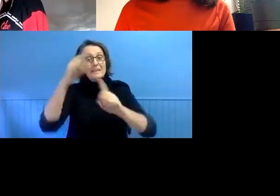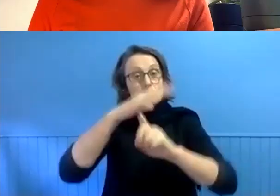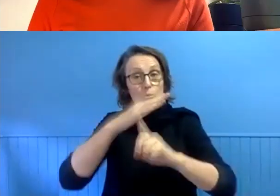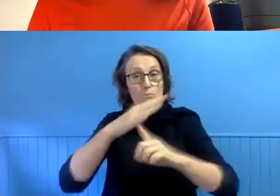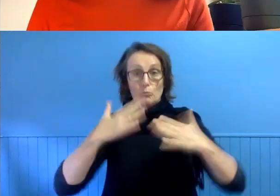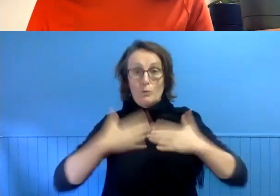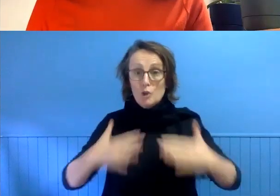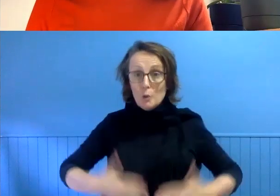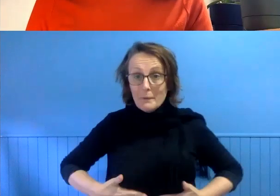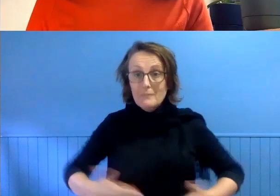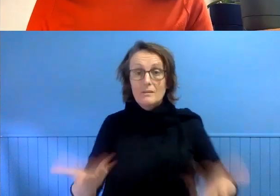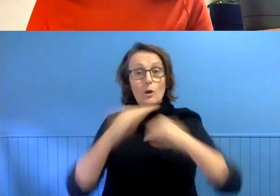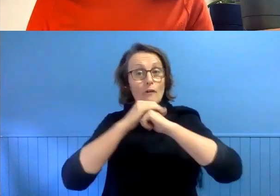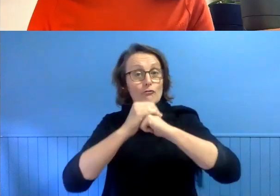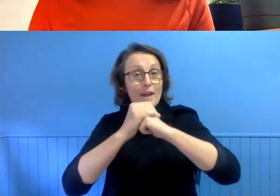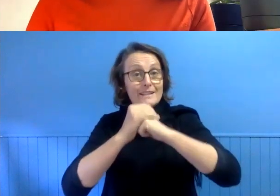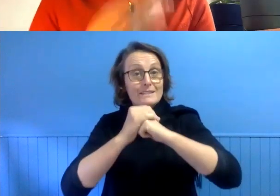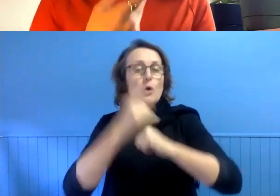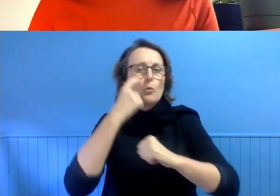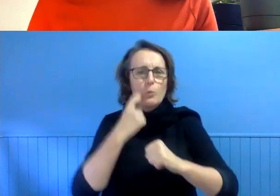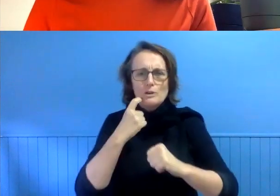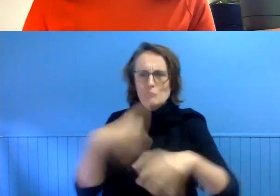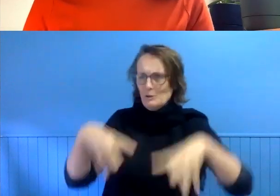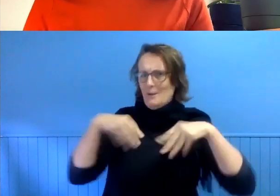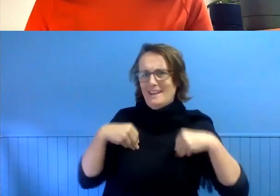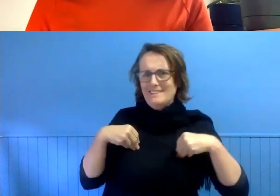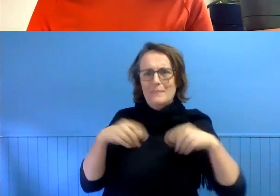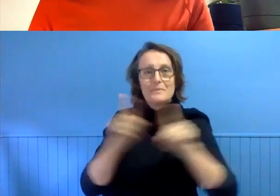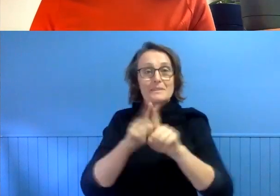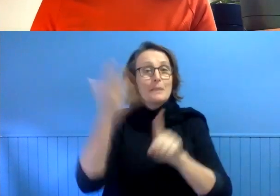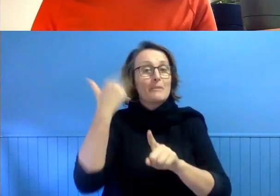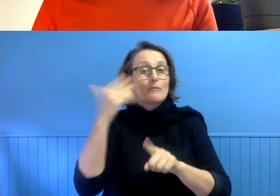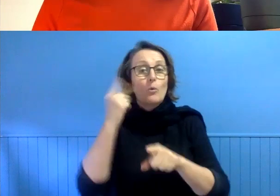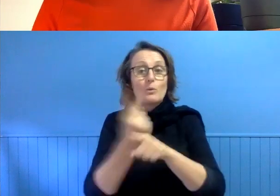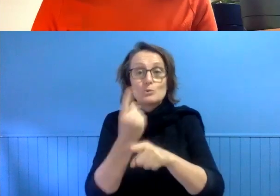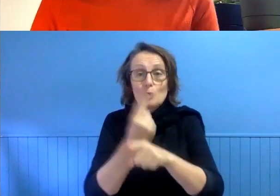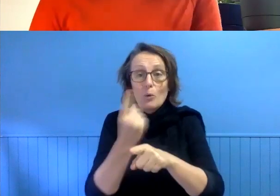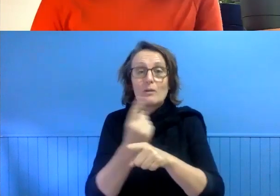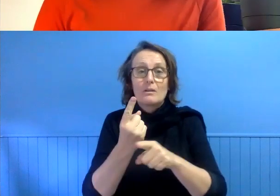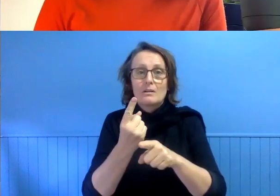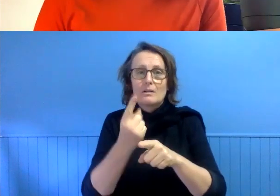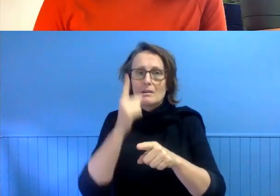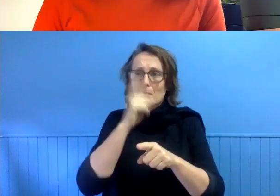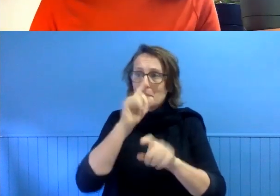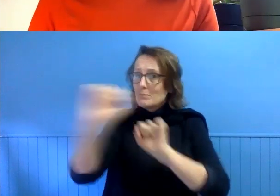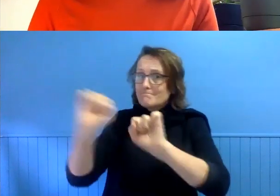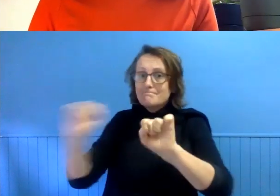I think that is something that we try and ac nom as with outlined in our talk. acknowledge and as with outlined in our talk. People have twin needs.